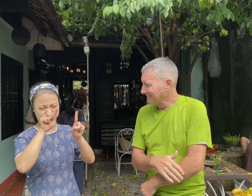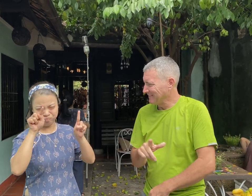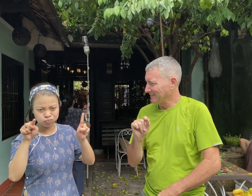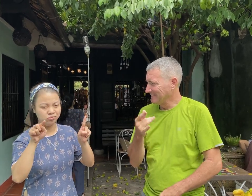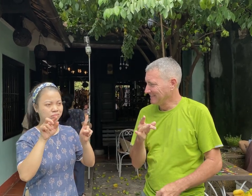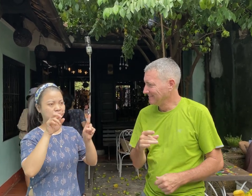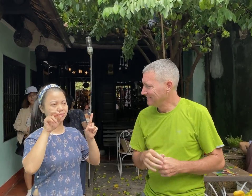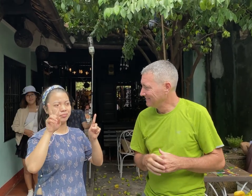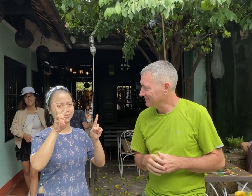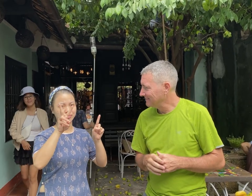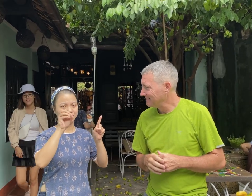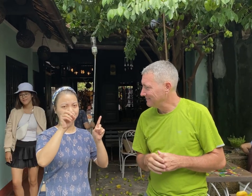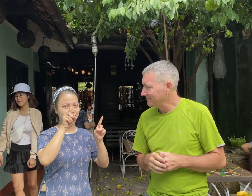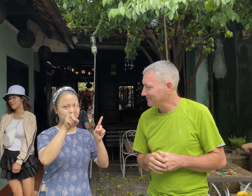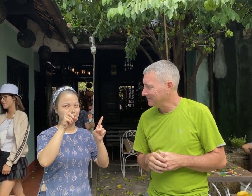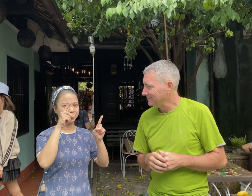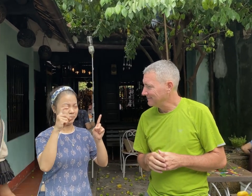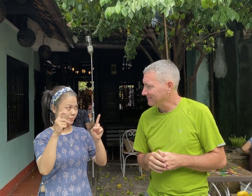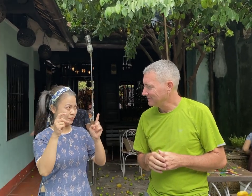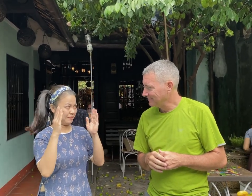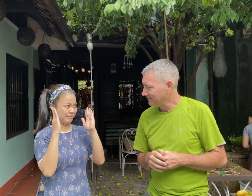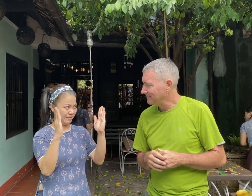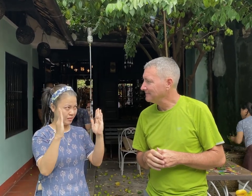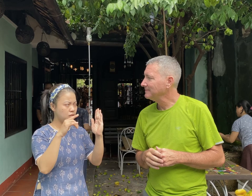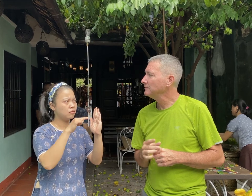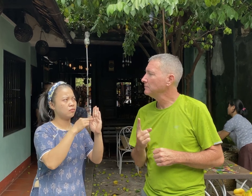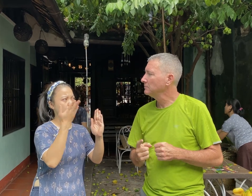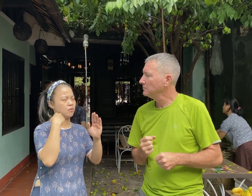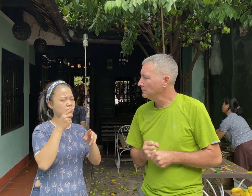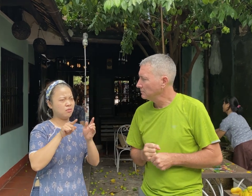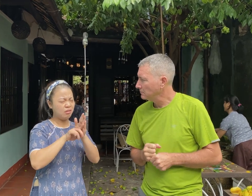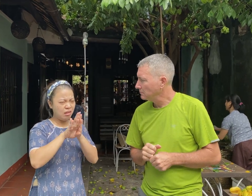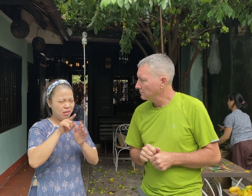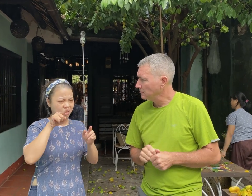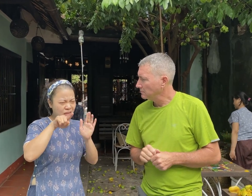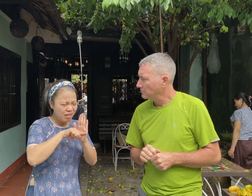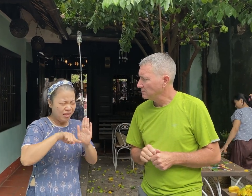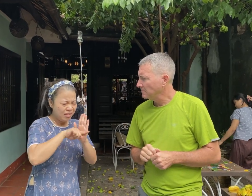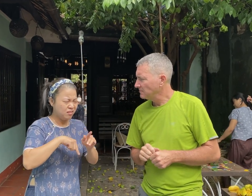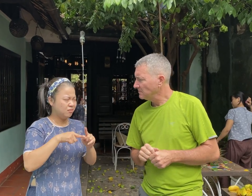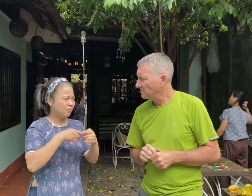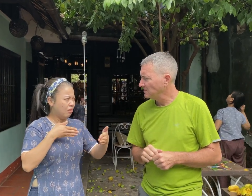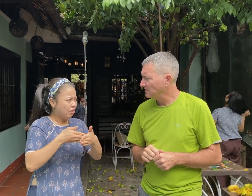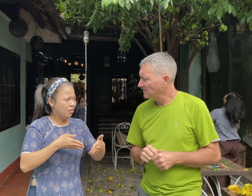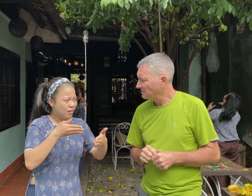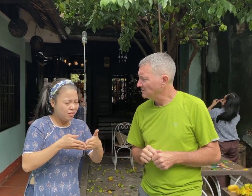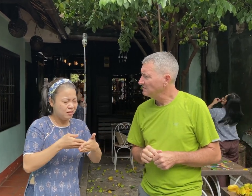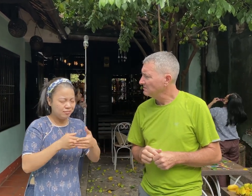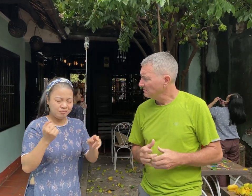During the time between 2013 and 2019 We have been struggling with the business.